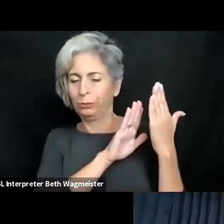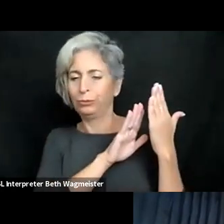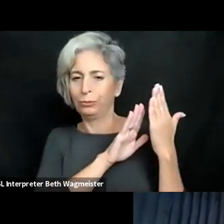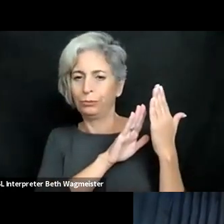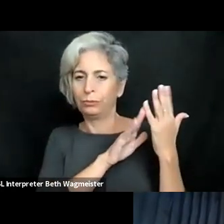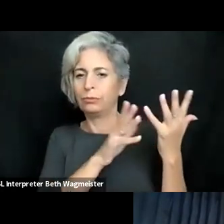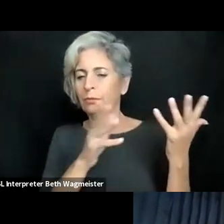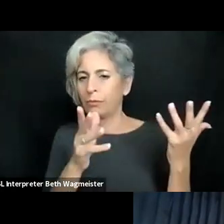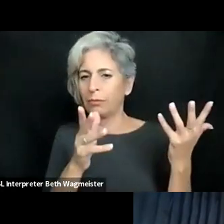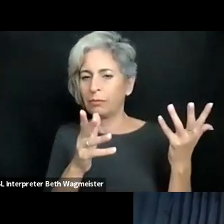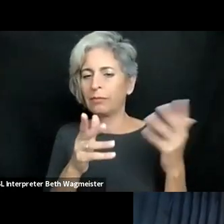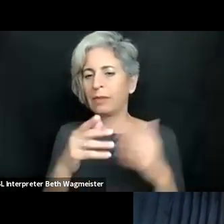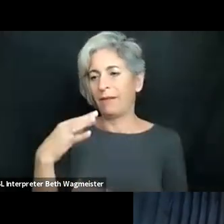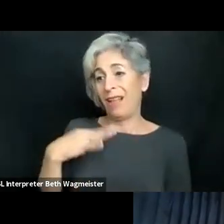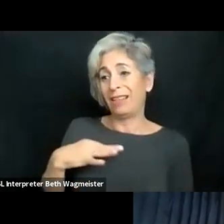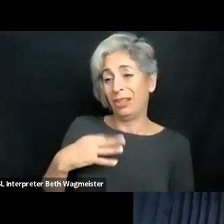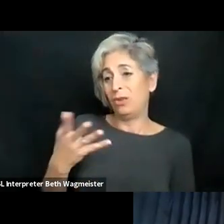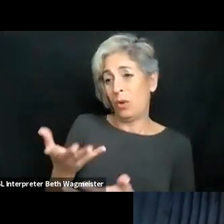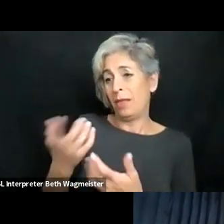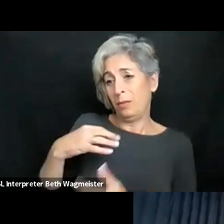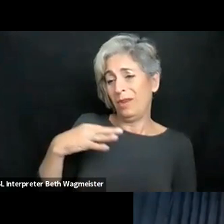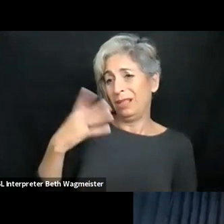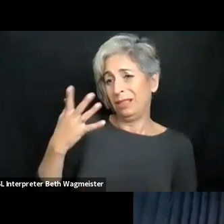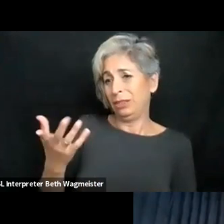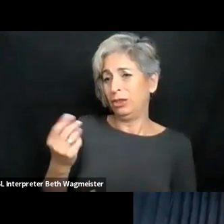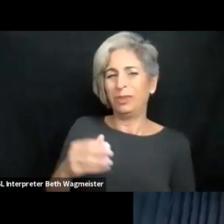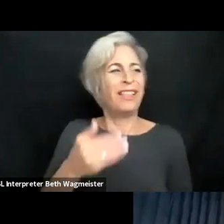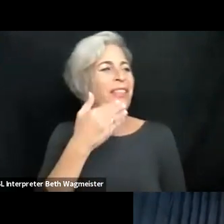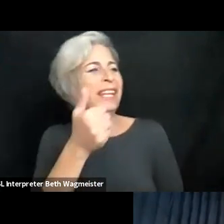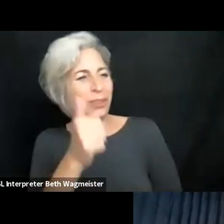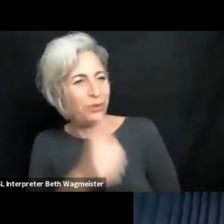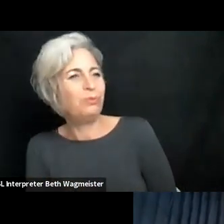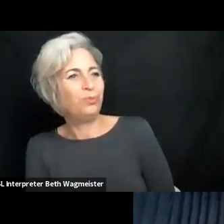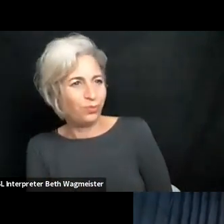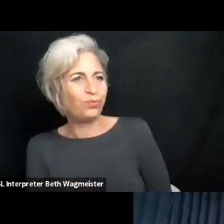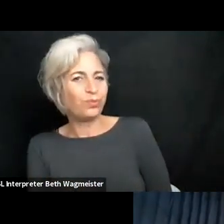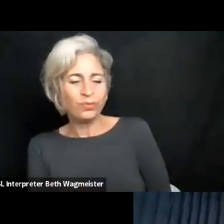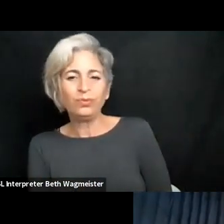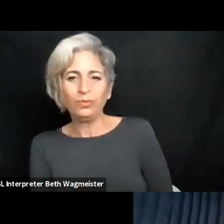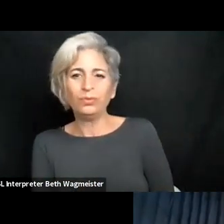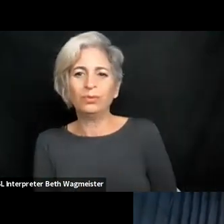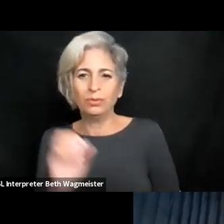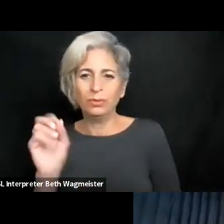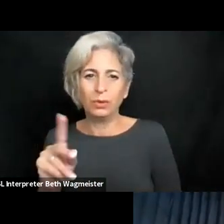to really do teaching in an accessible way. And on a voluntary basis, basically.